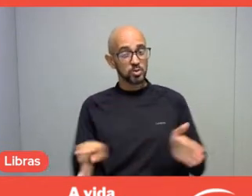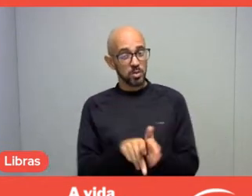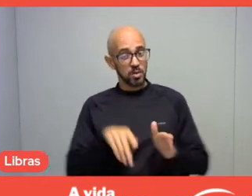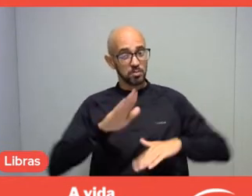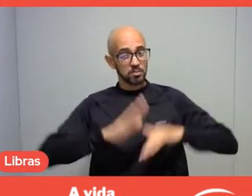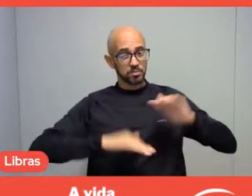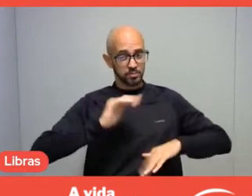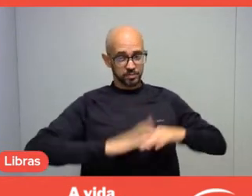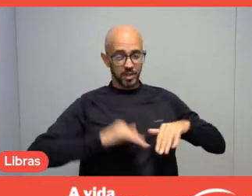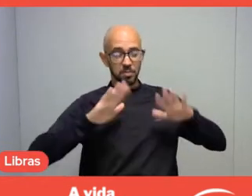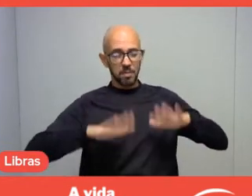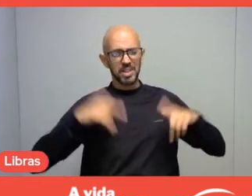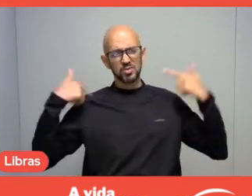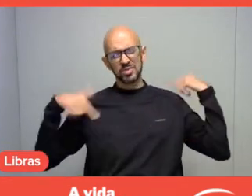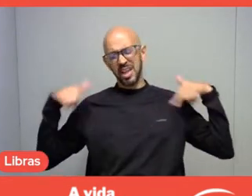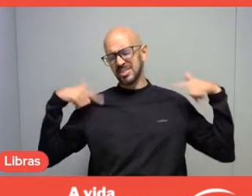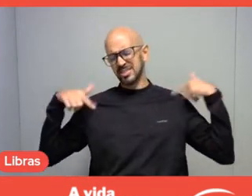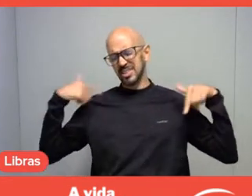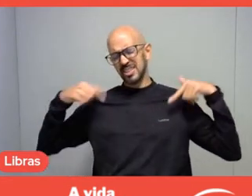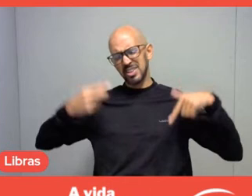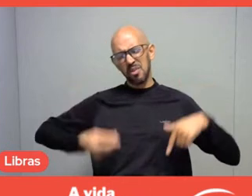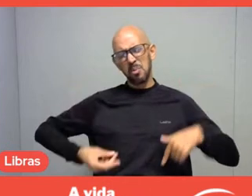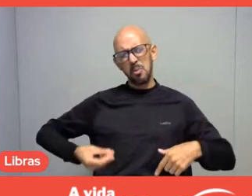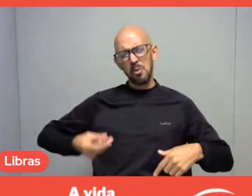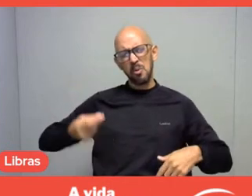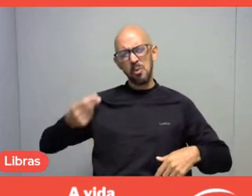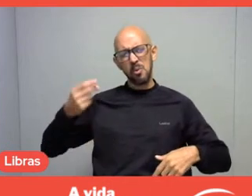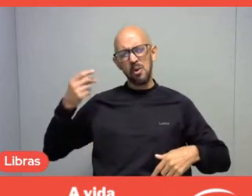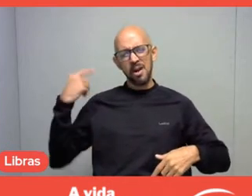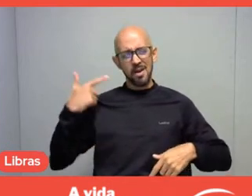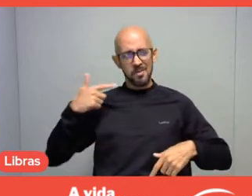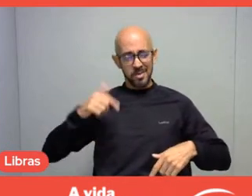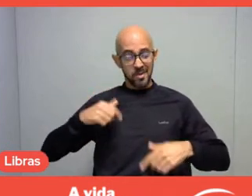And leisure, historically constituted, how long has it been going on?